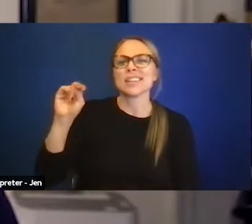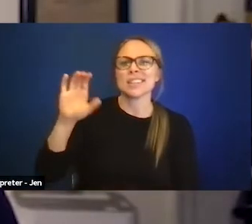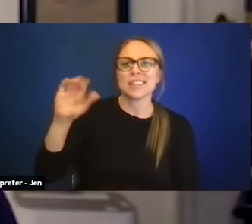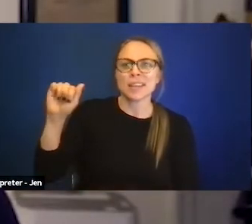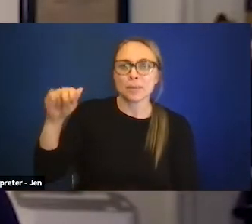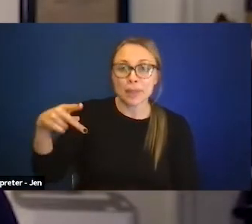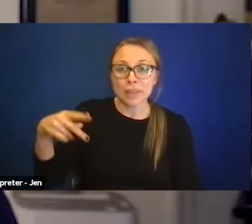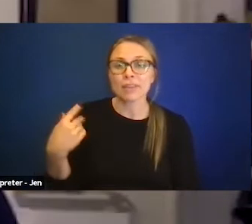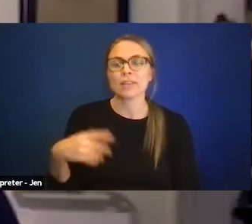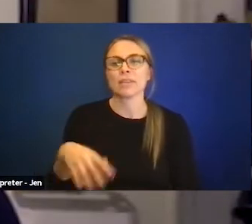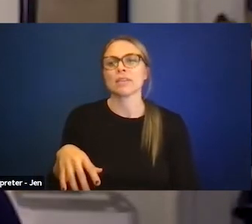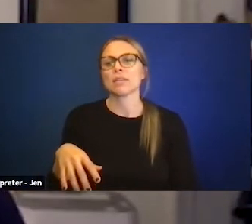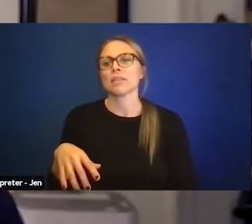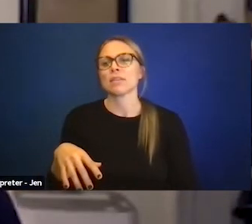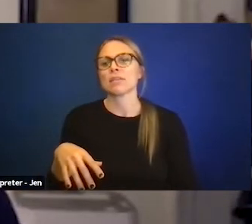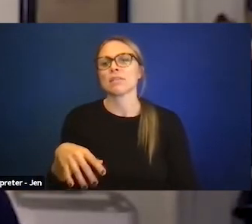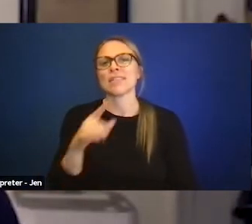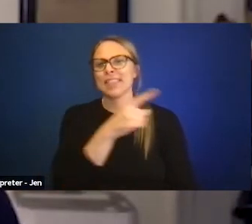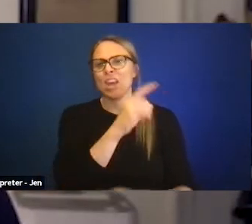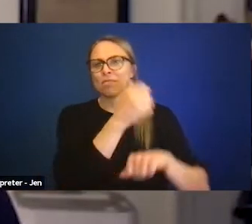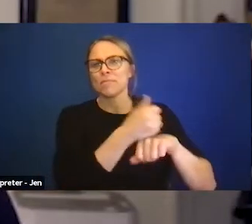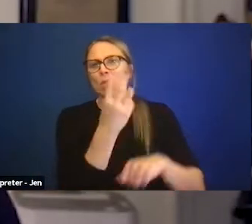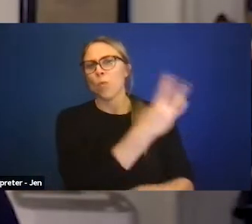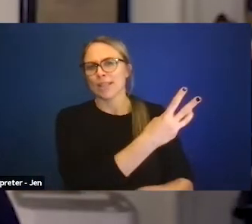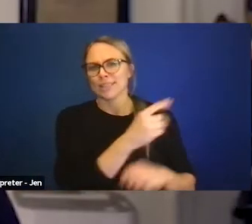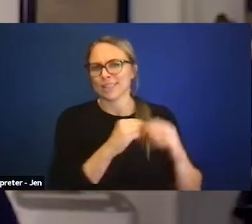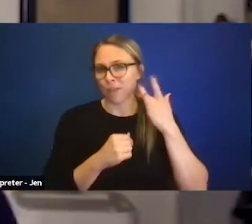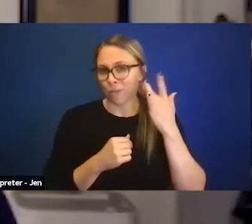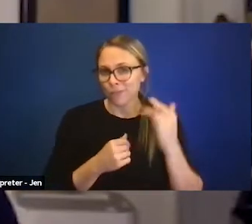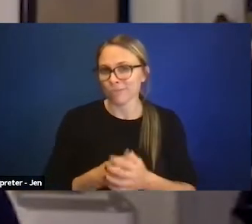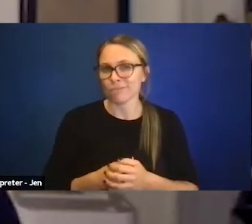It's in the West Coast, in California. I'm on their board too.